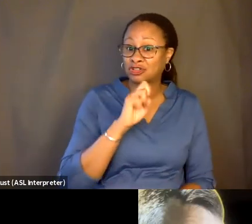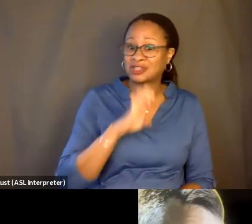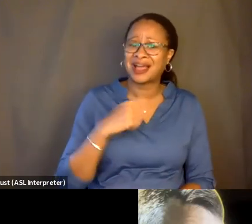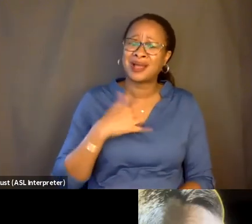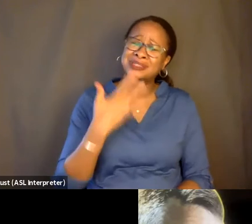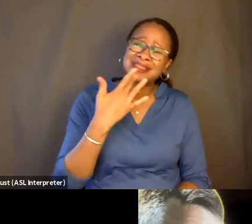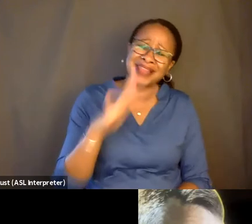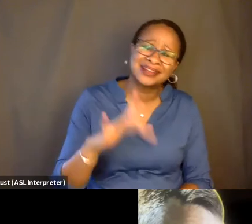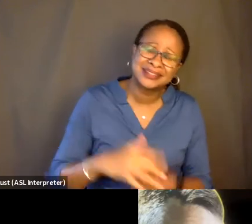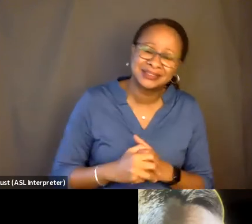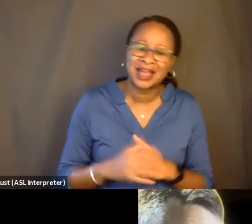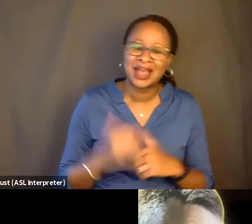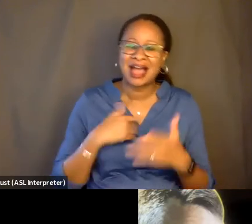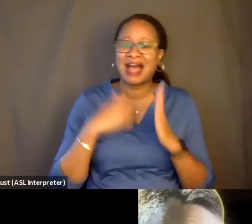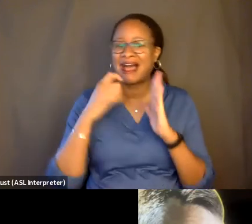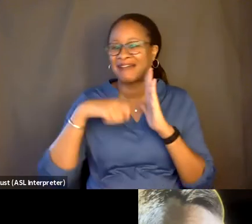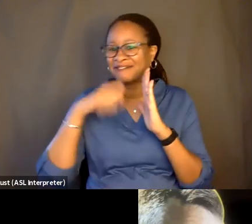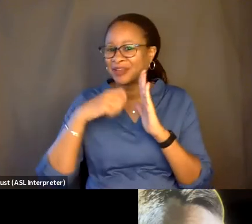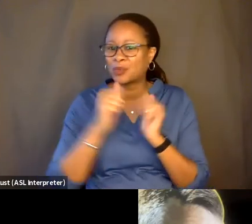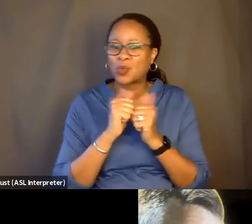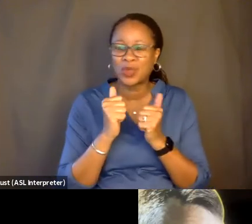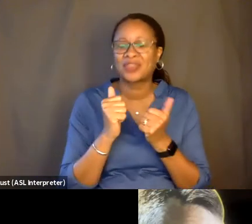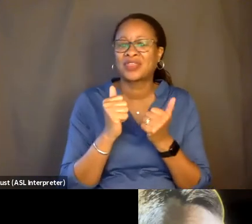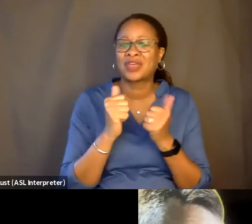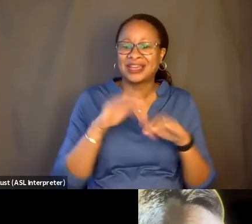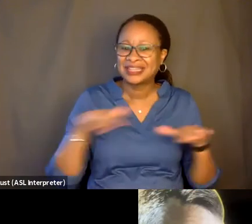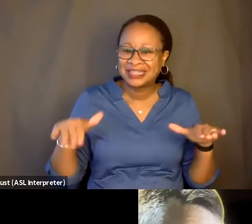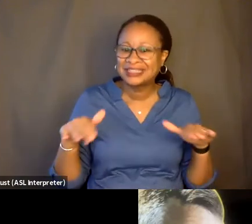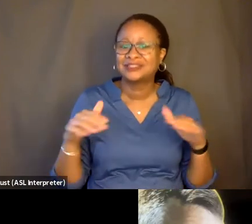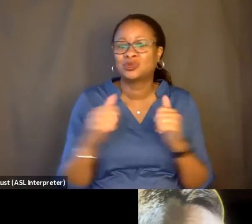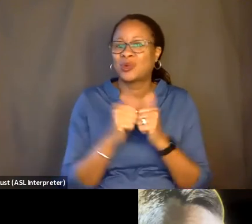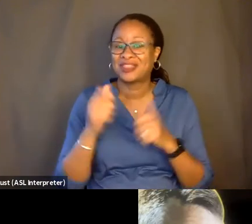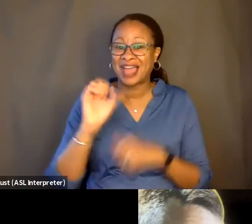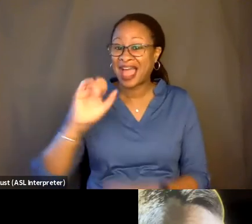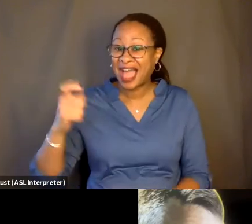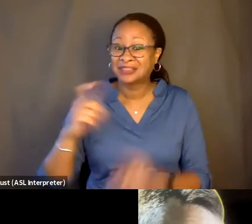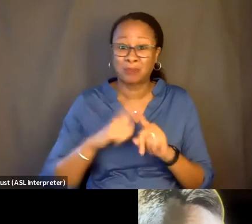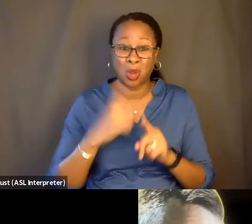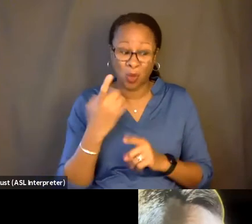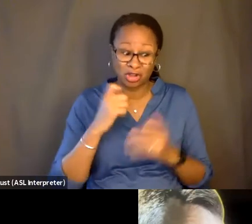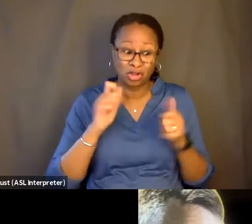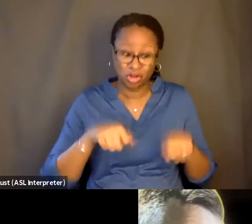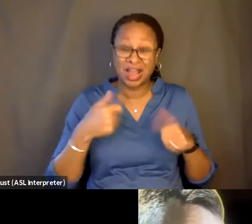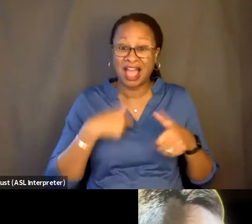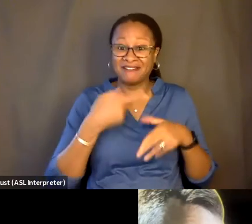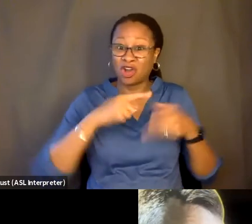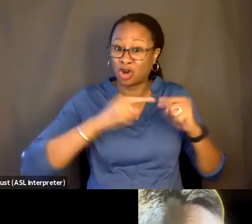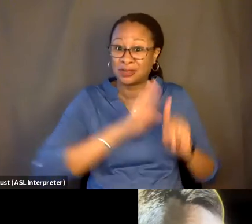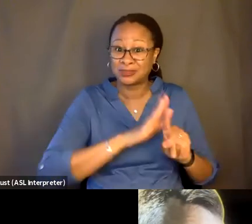Like, I filmed those little kids with the ax. But one of them could have cut himself. And I could have been filming in that moment.